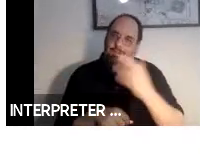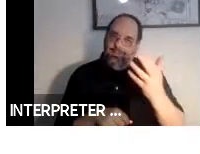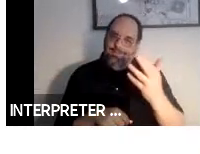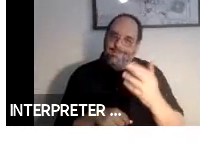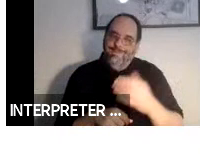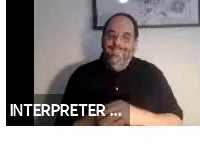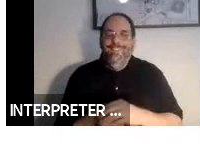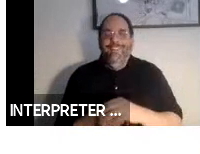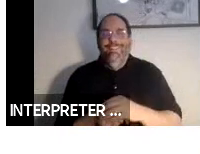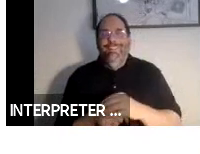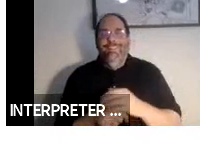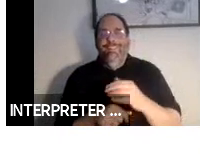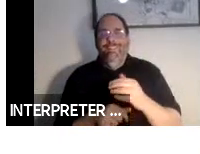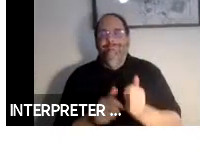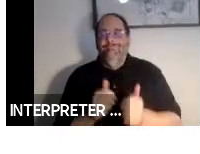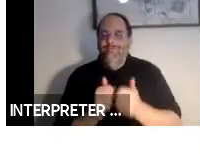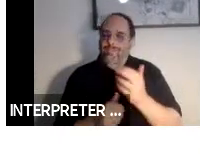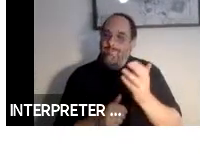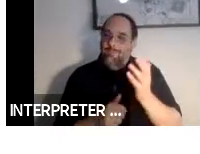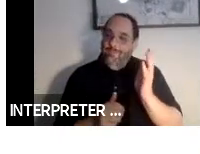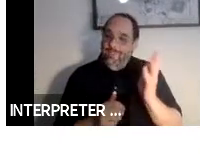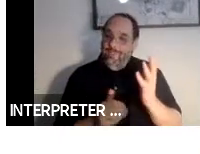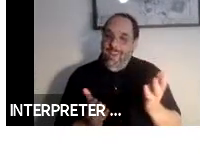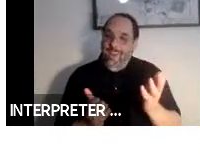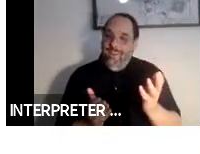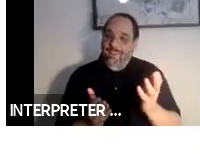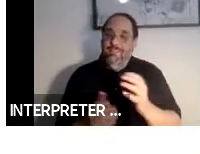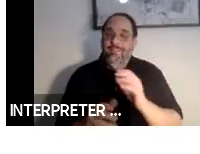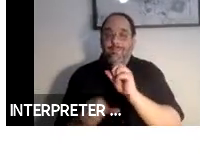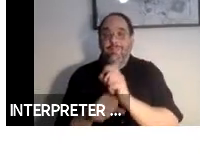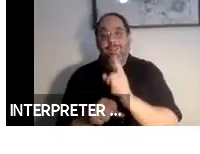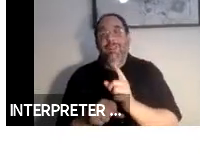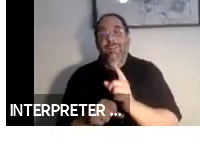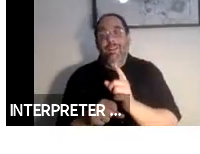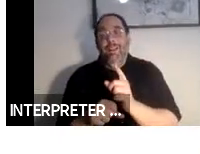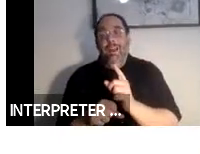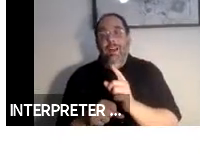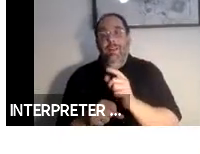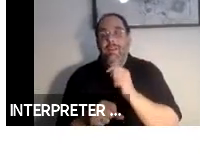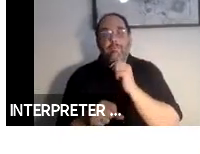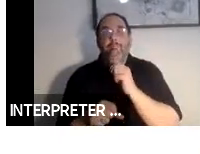most of what I am going to be presenting here is work that involves a large number of people,